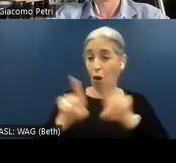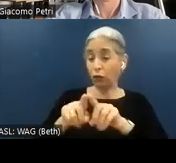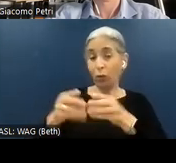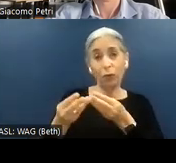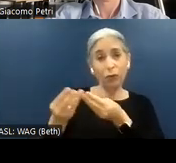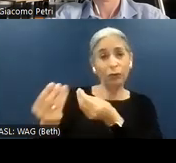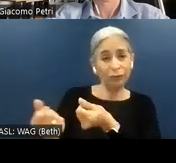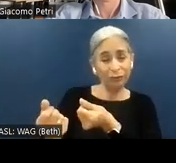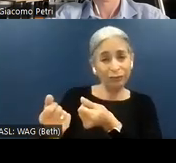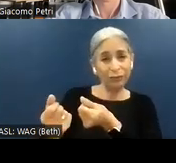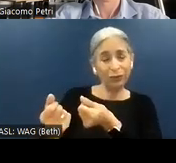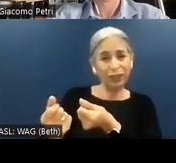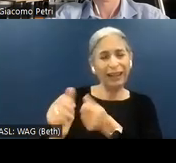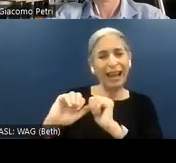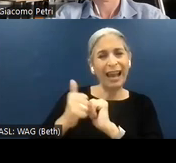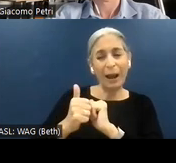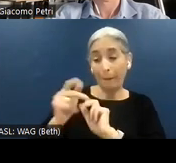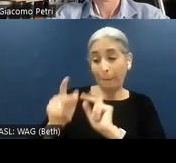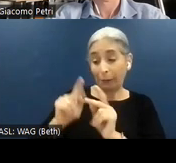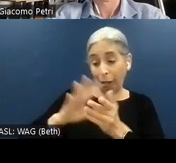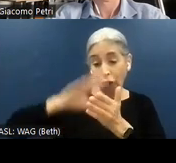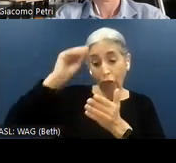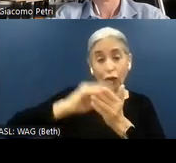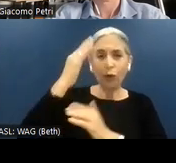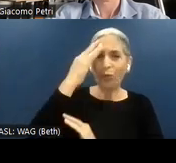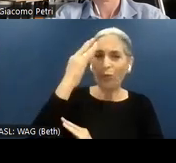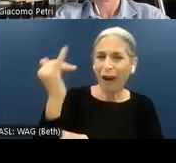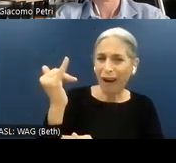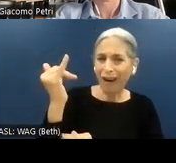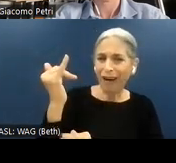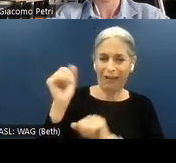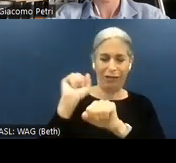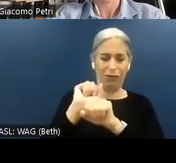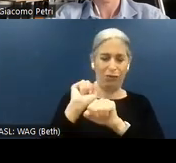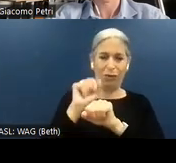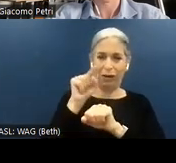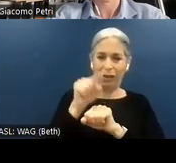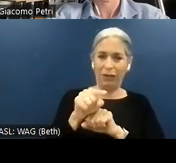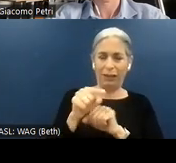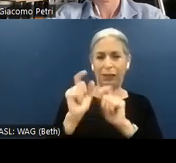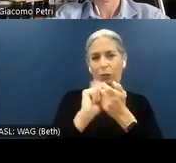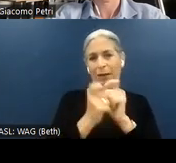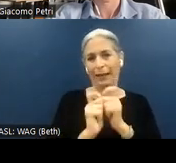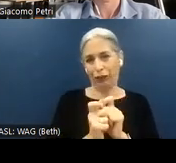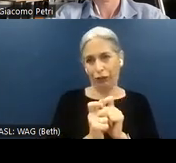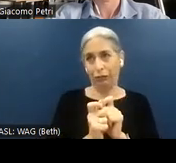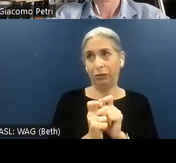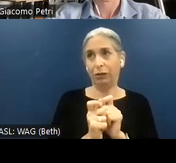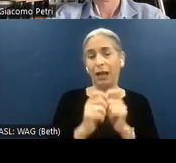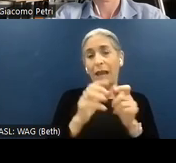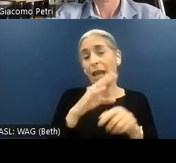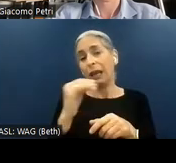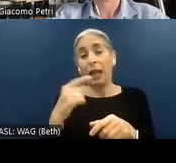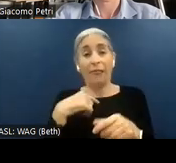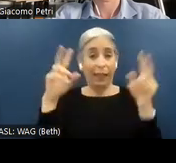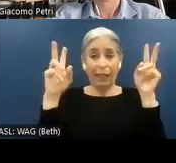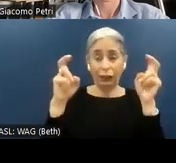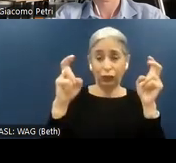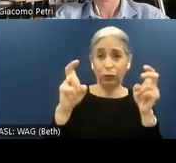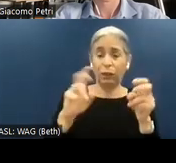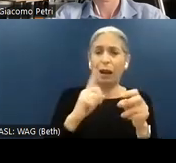So people can learn while they work on the remediation. And where the issues are particularly